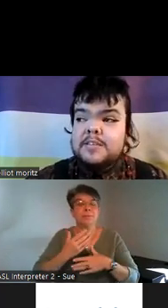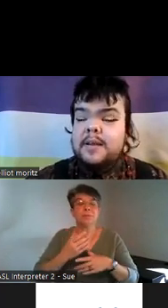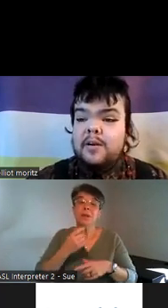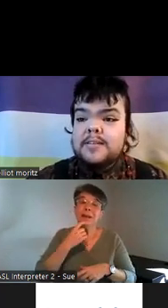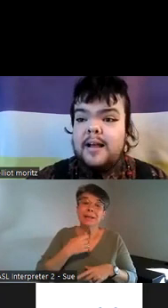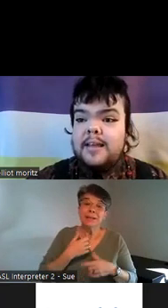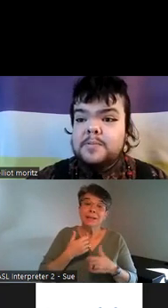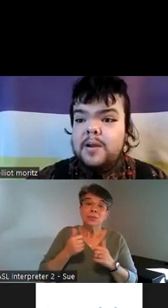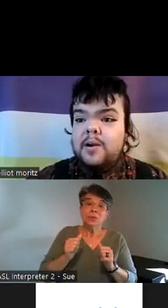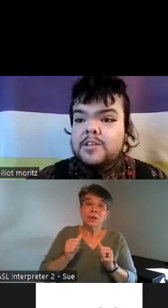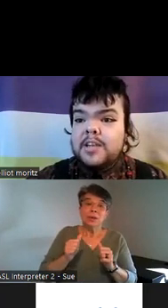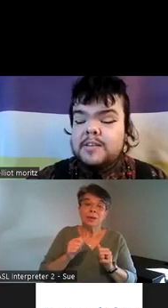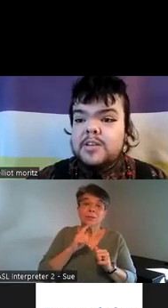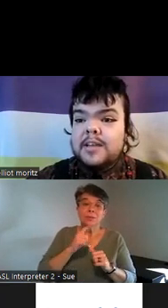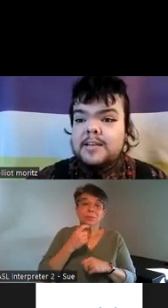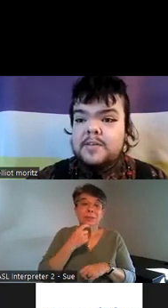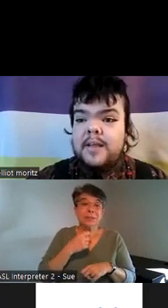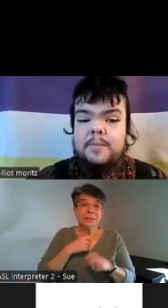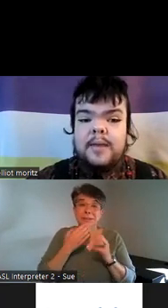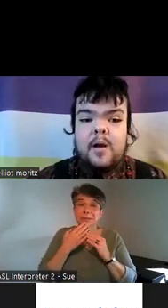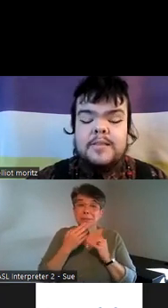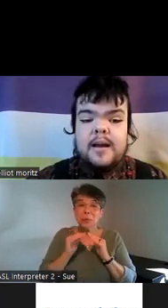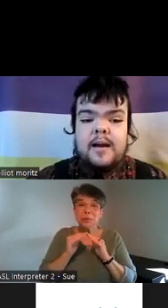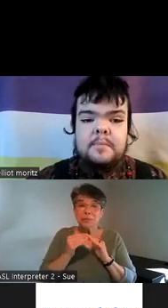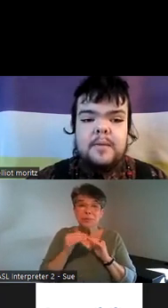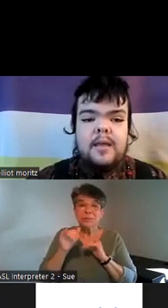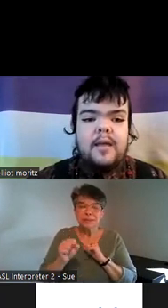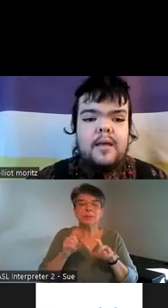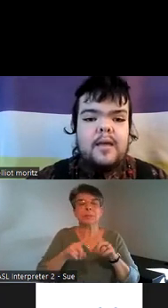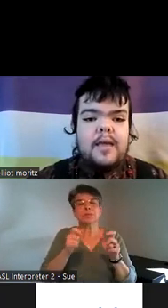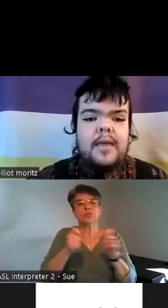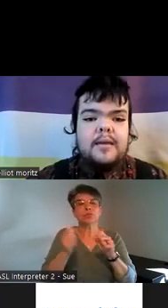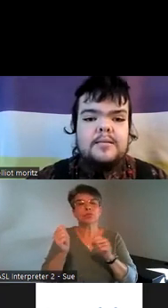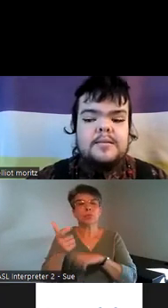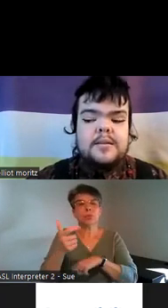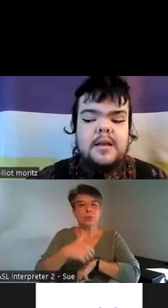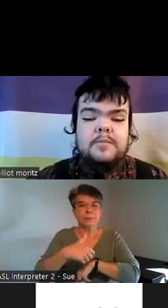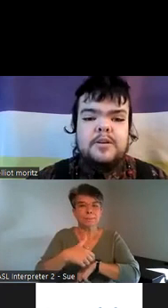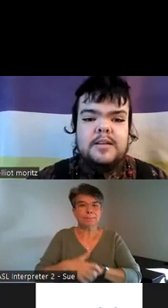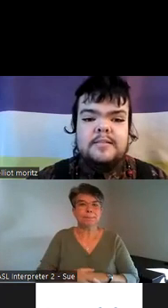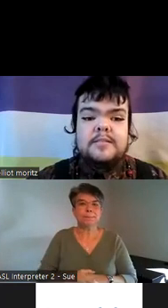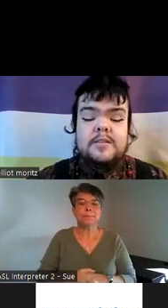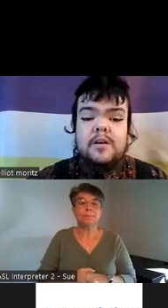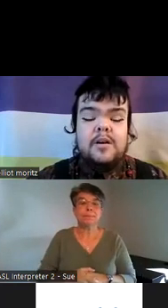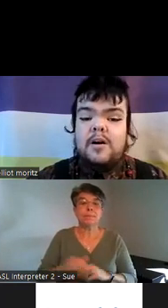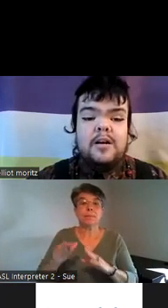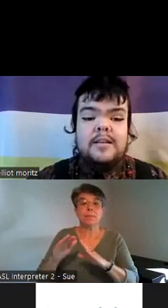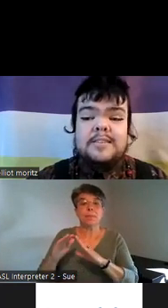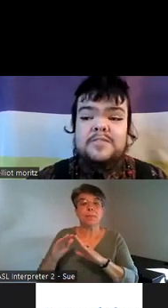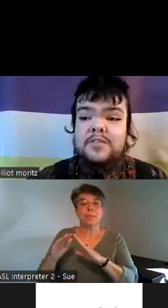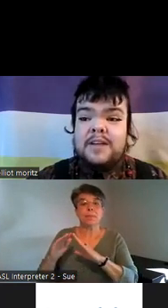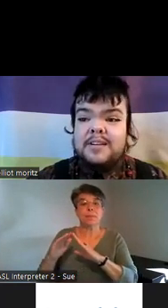despite our size we are changing and developing all the time and a community that is forever